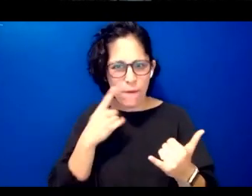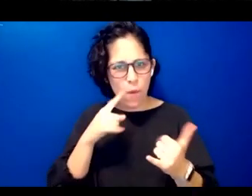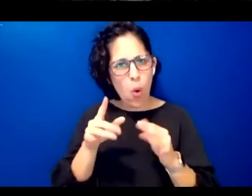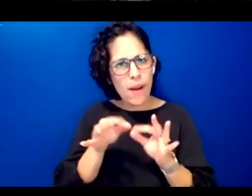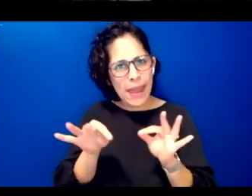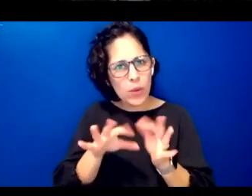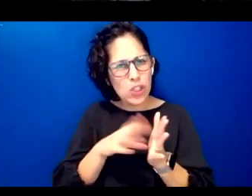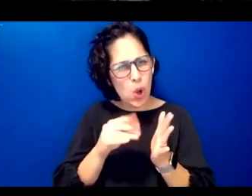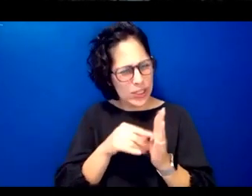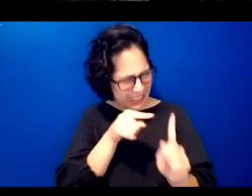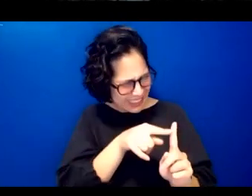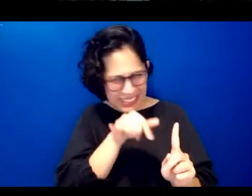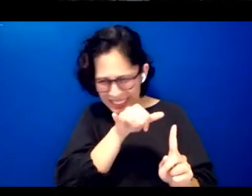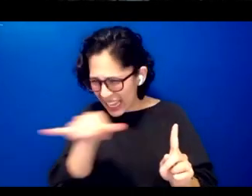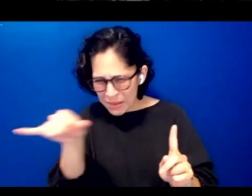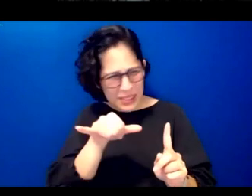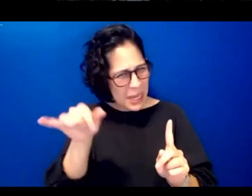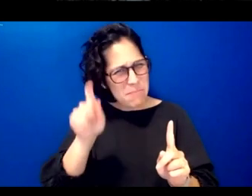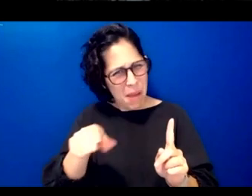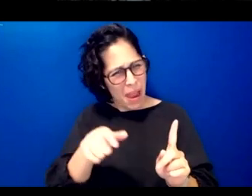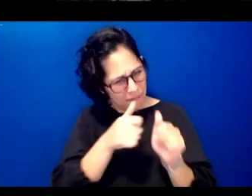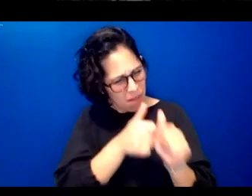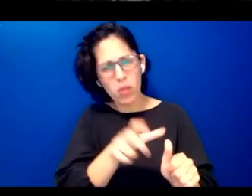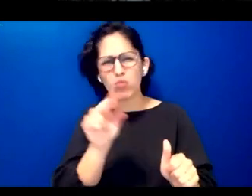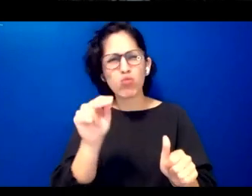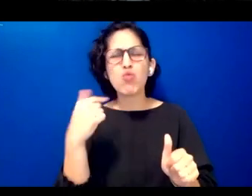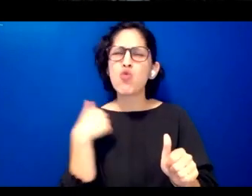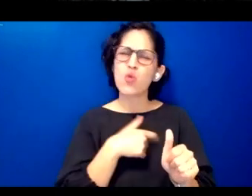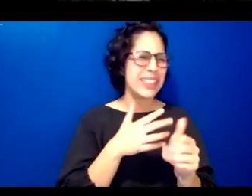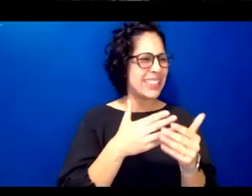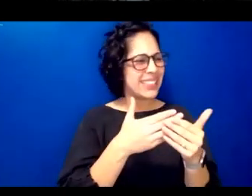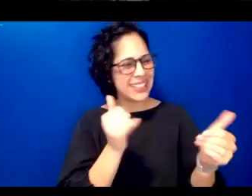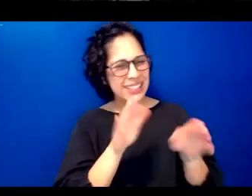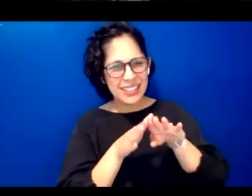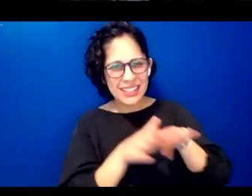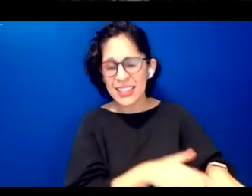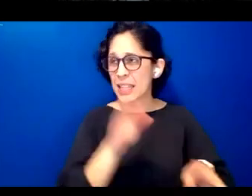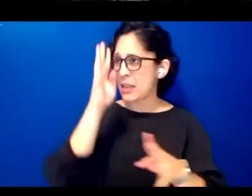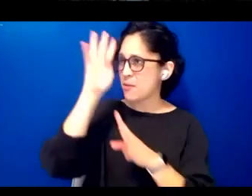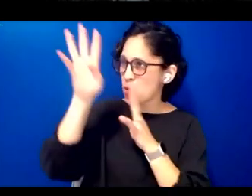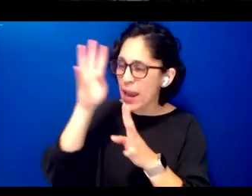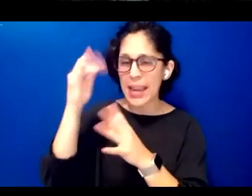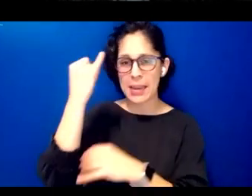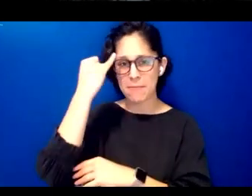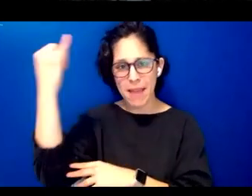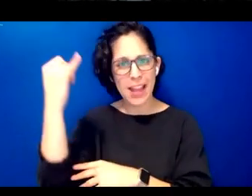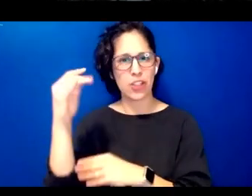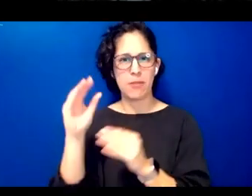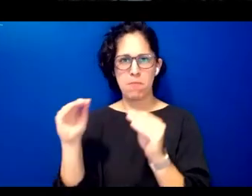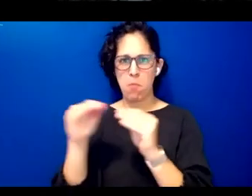we have the freedom to be creative to dream and imagine future possibilities let's invest